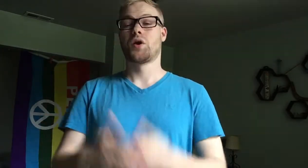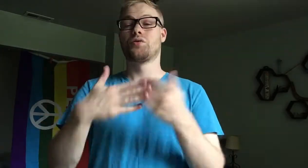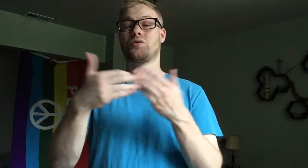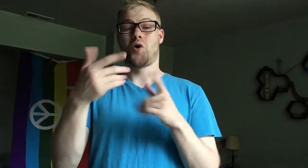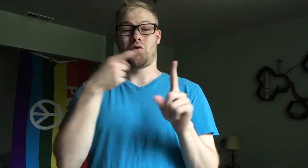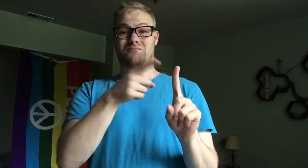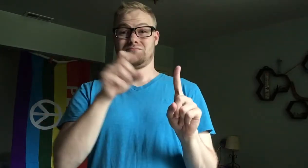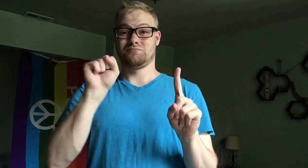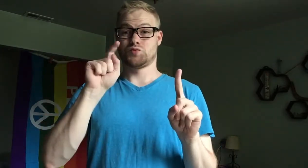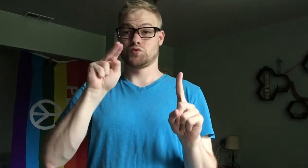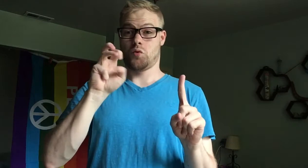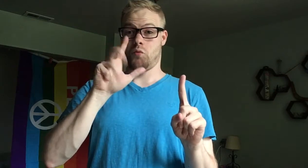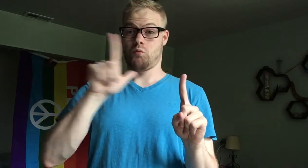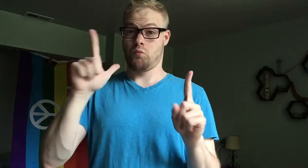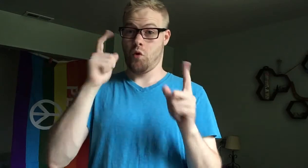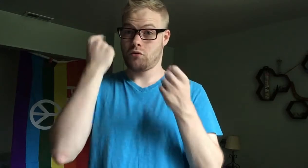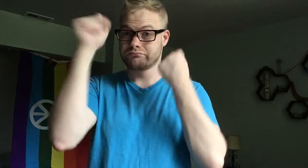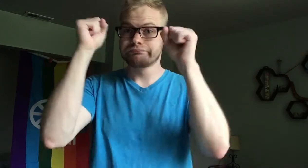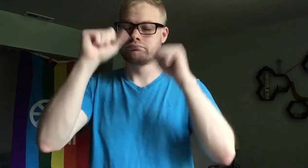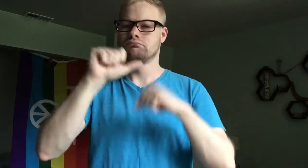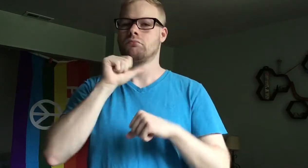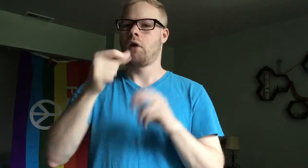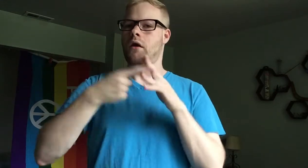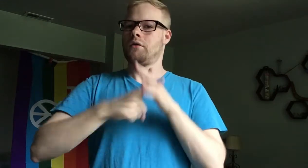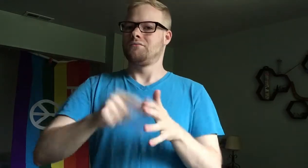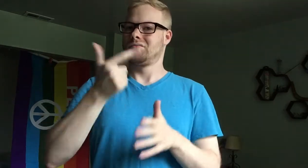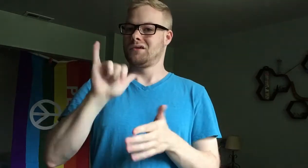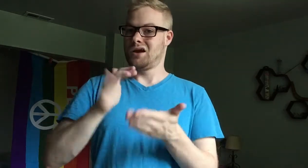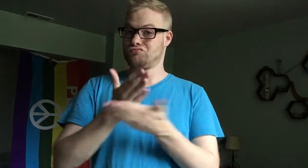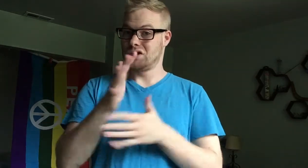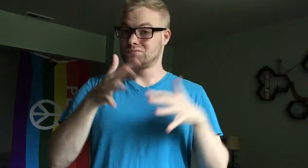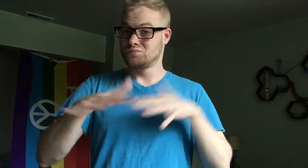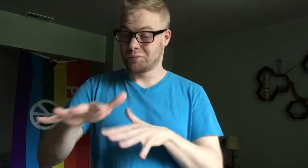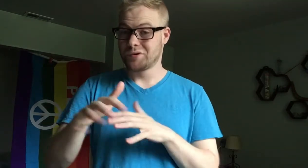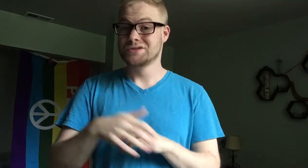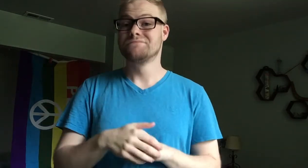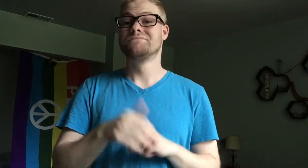Though the Stonewall uprising didn’t start the gay rights movement,